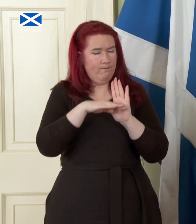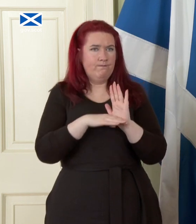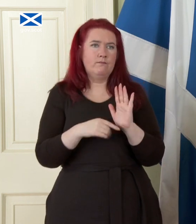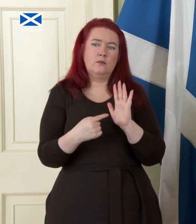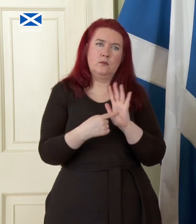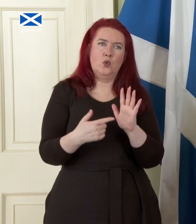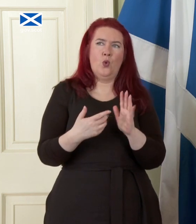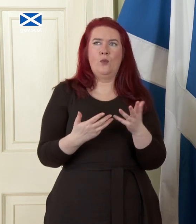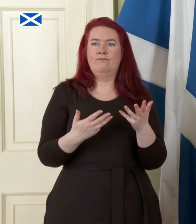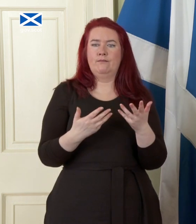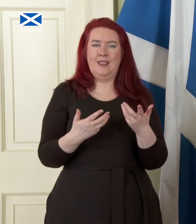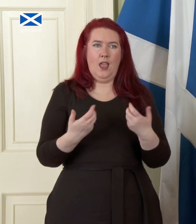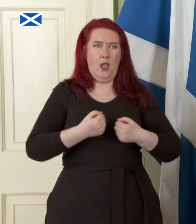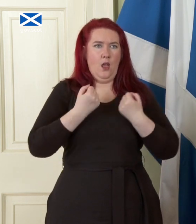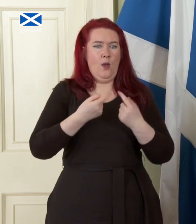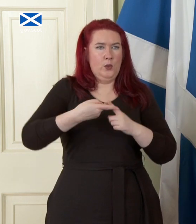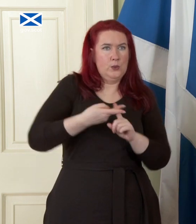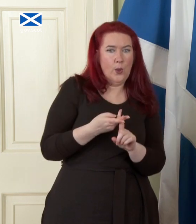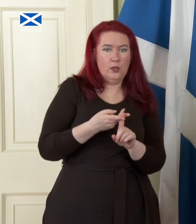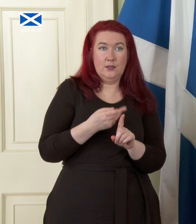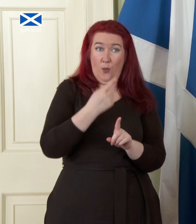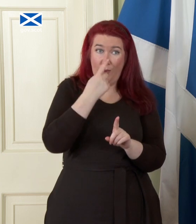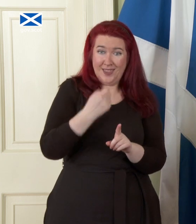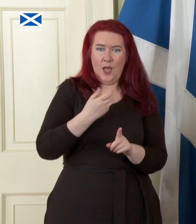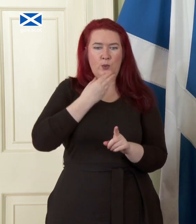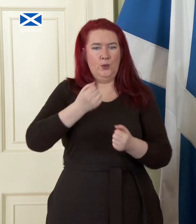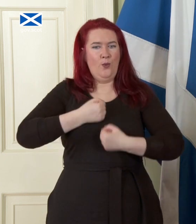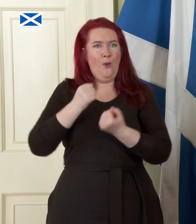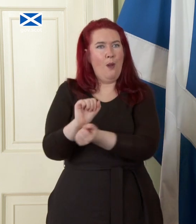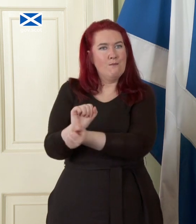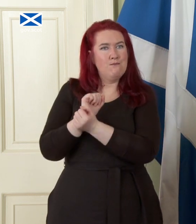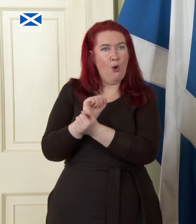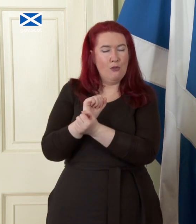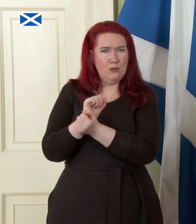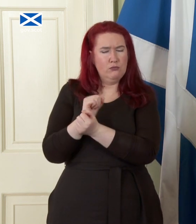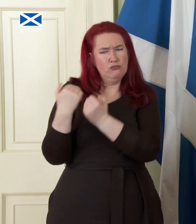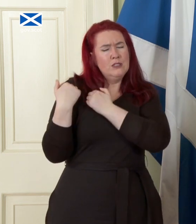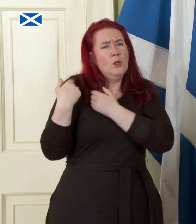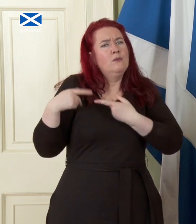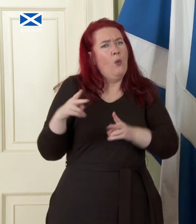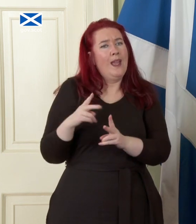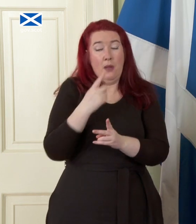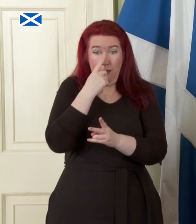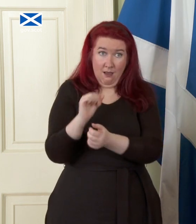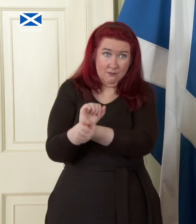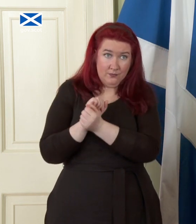or the the levers we would have to use borrowing responsibly but also use the the windfall of oil